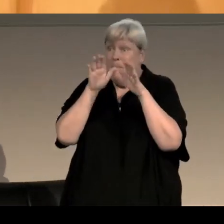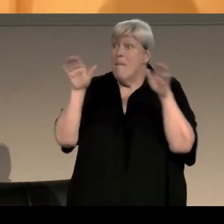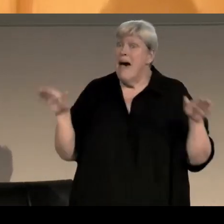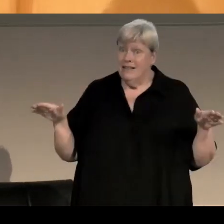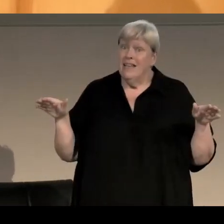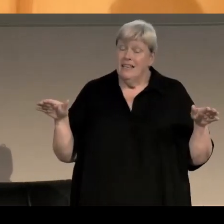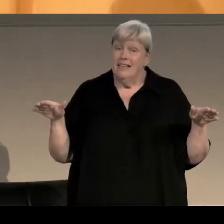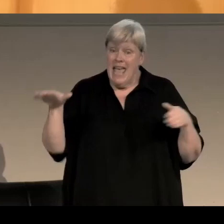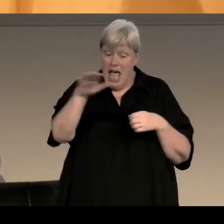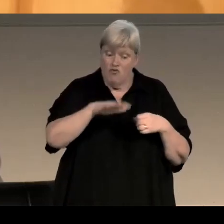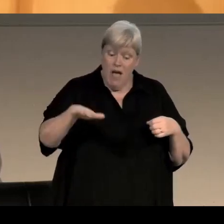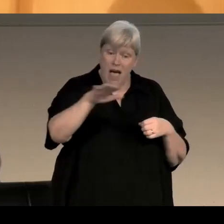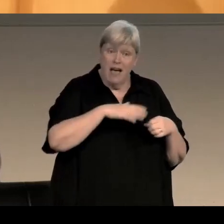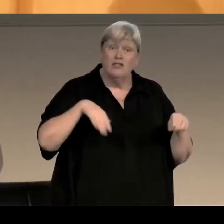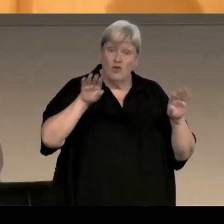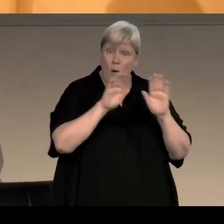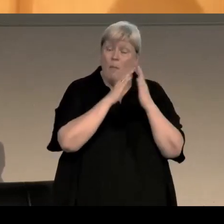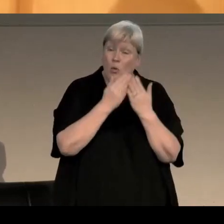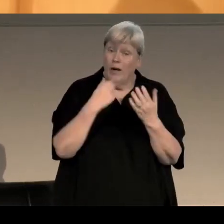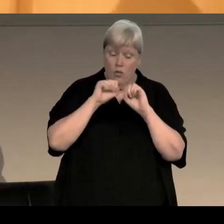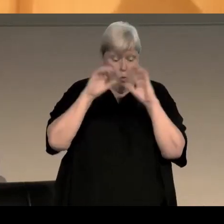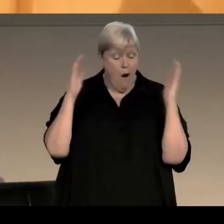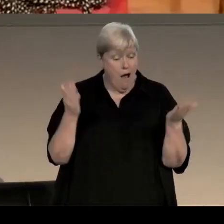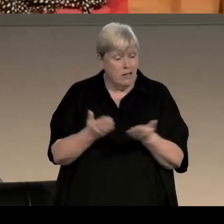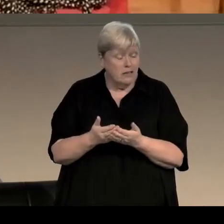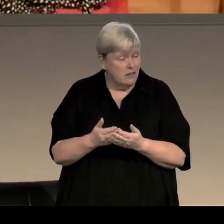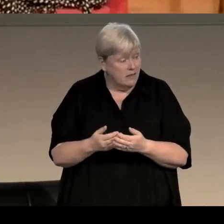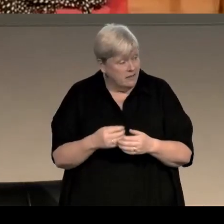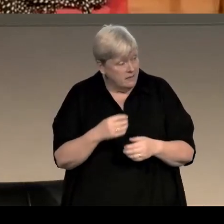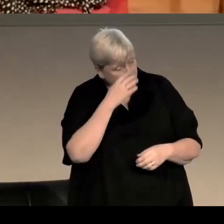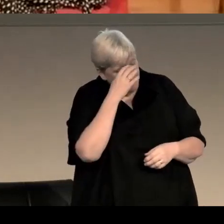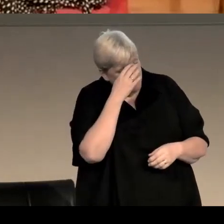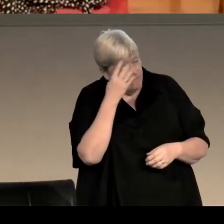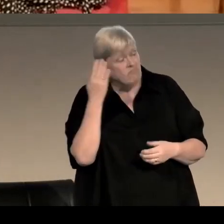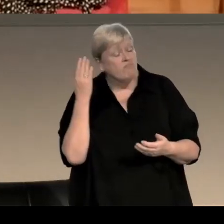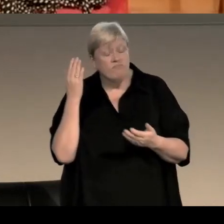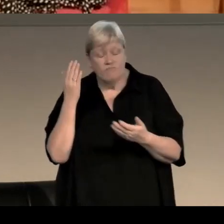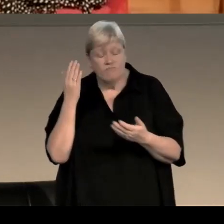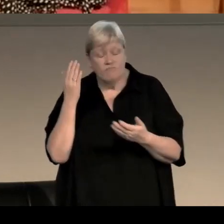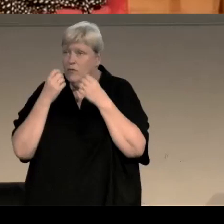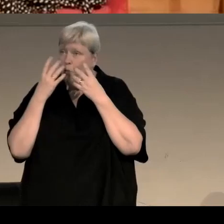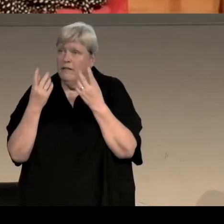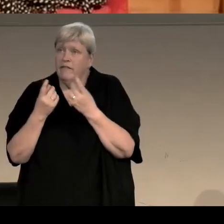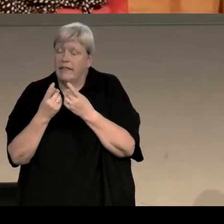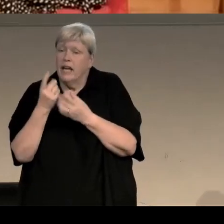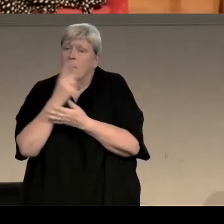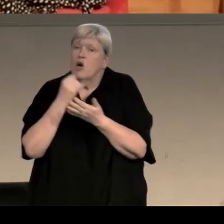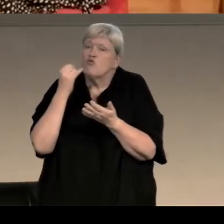areas of genre anywhere in the world. No absolutely, and I think one of the wonderful things about crime writing,